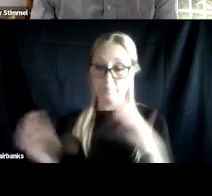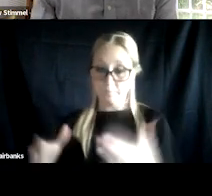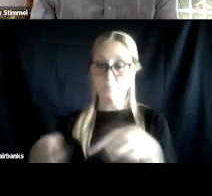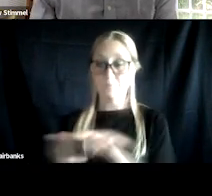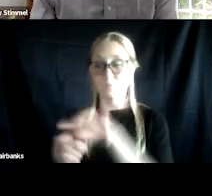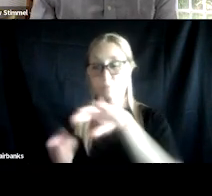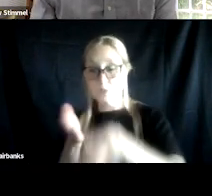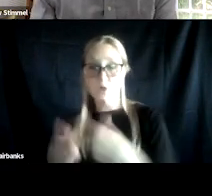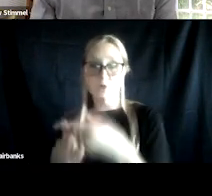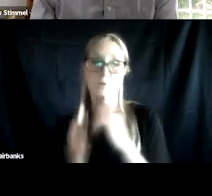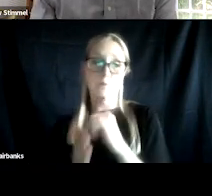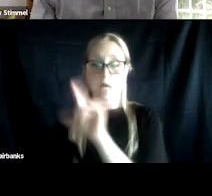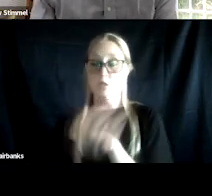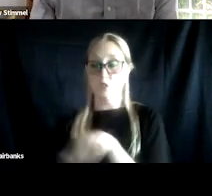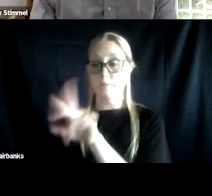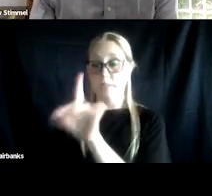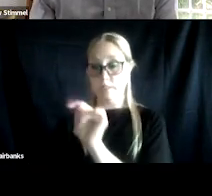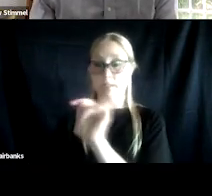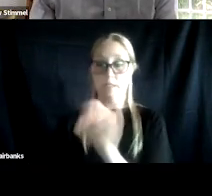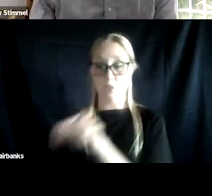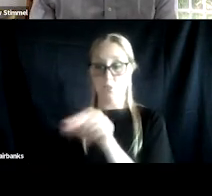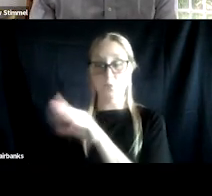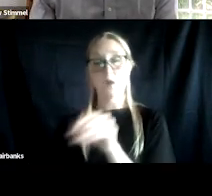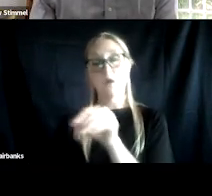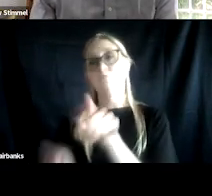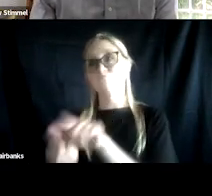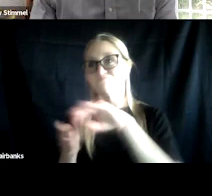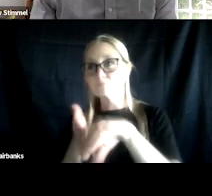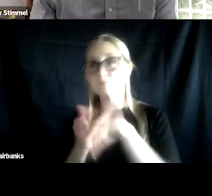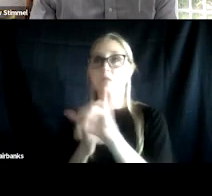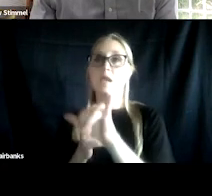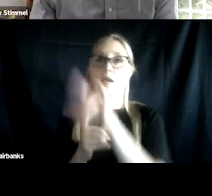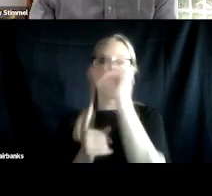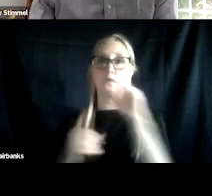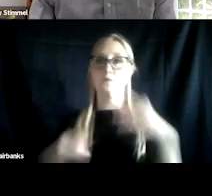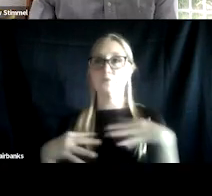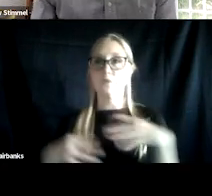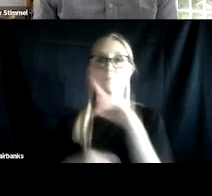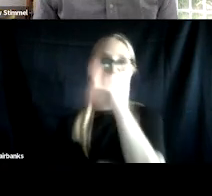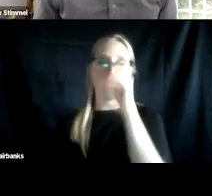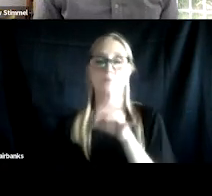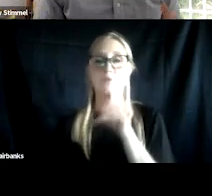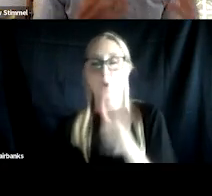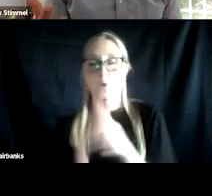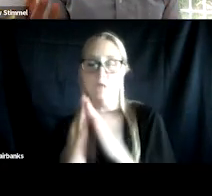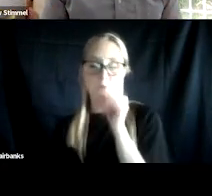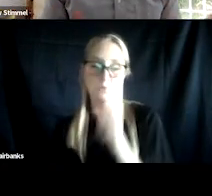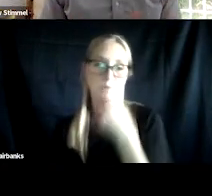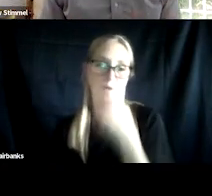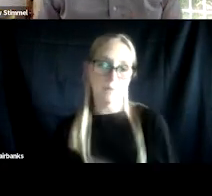largely as a result of discriminatory practices like don't ask, don't tell. And finally, stigmatization is a huge issue